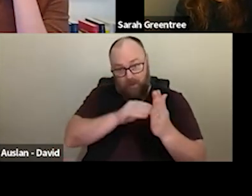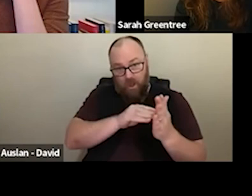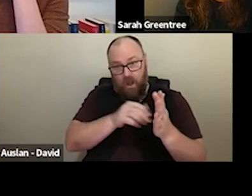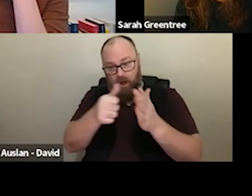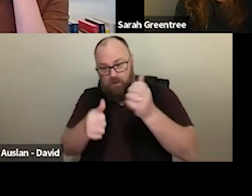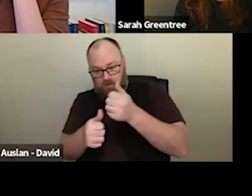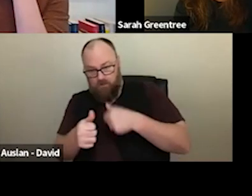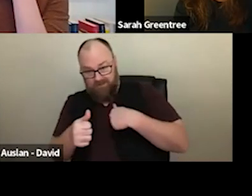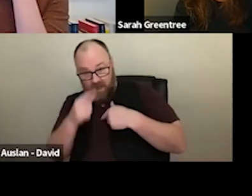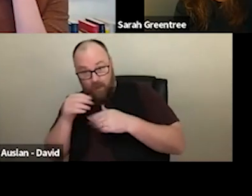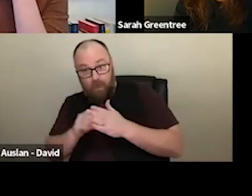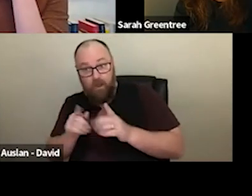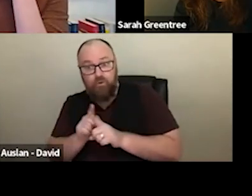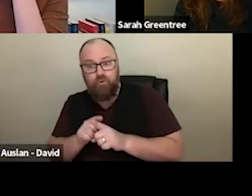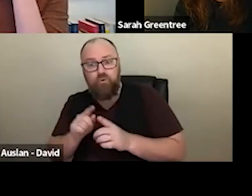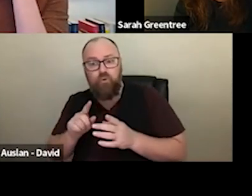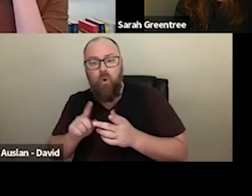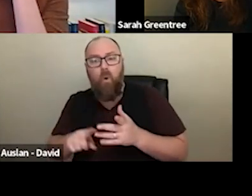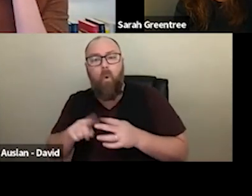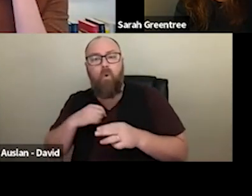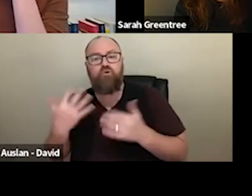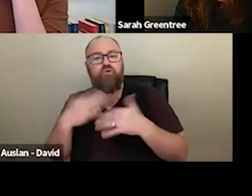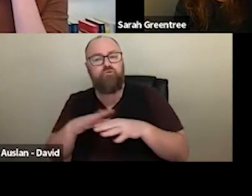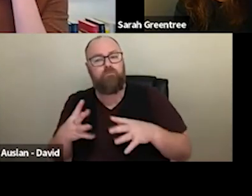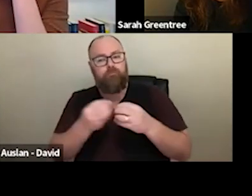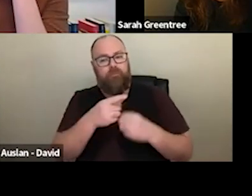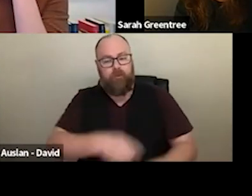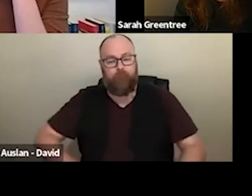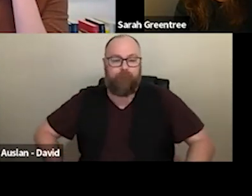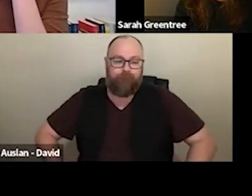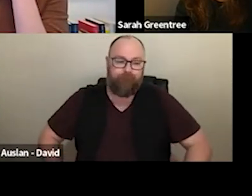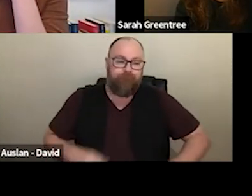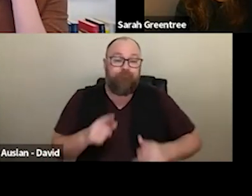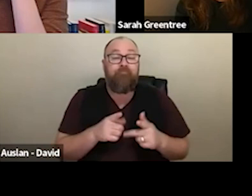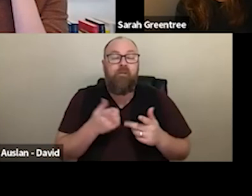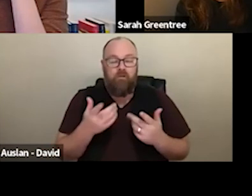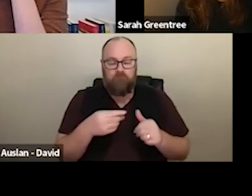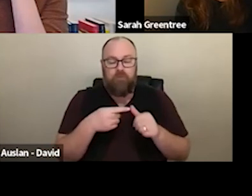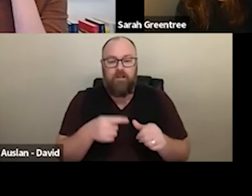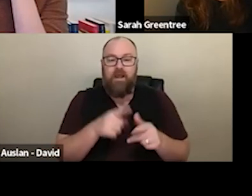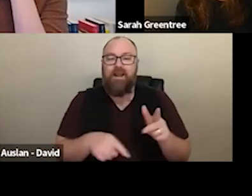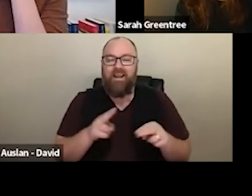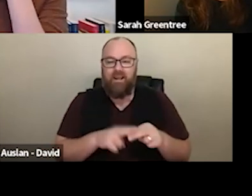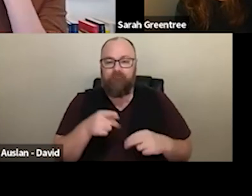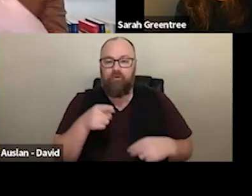can it be part of their application? In that in that instance. If you are not illegally constituted organization, you can't apply through for our, for your investment funding. instance, if you are not a legally constituted organisation can't apply for our four year